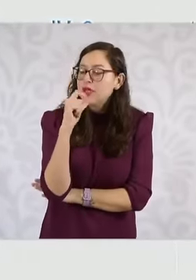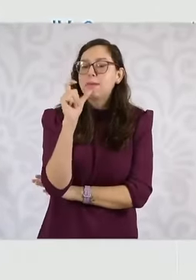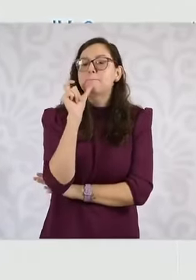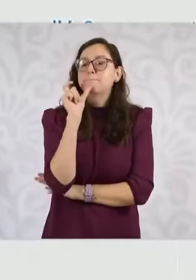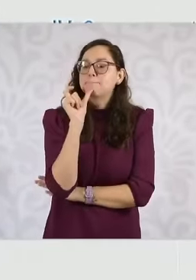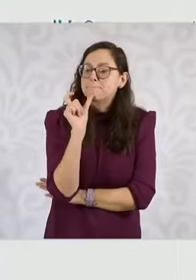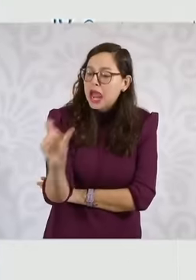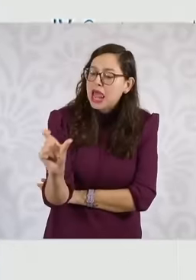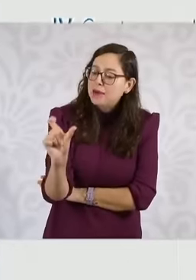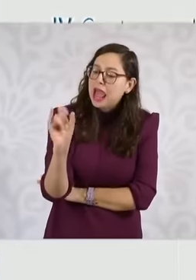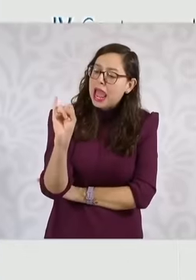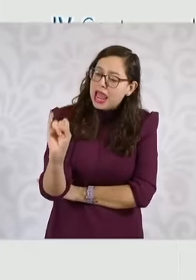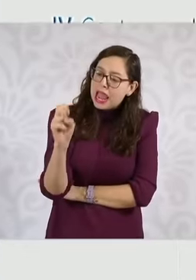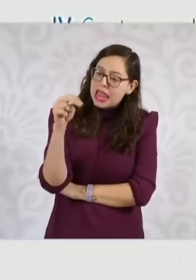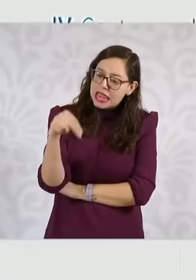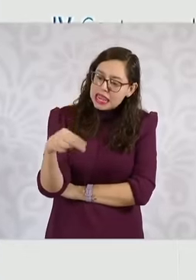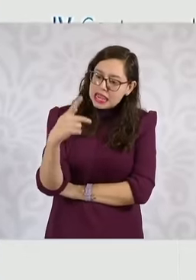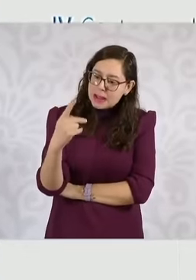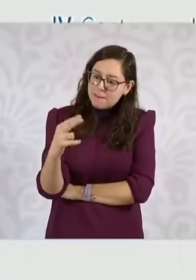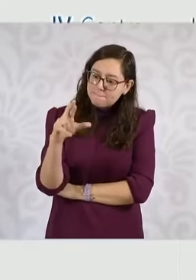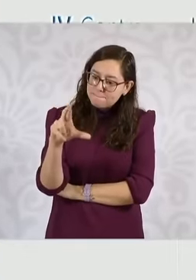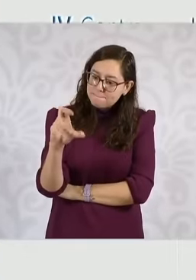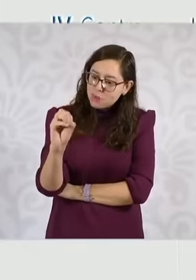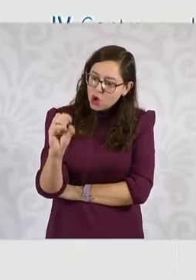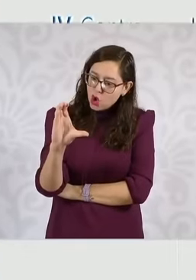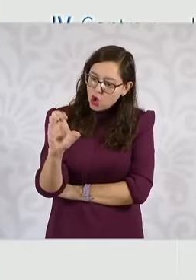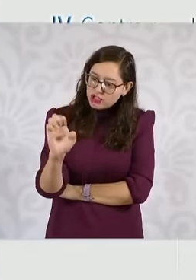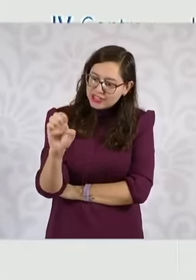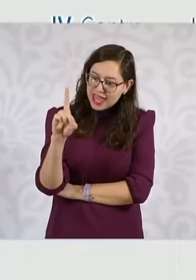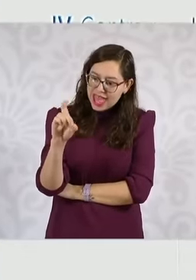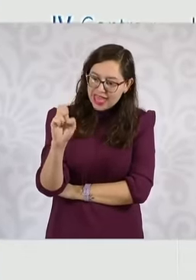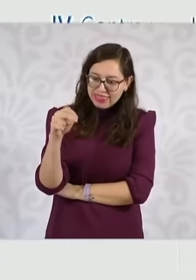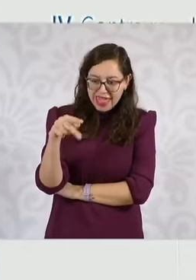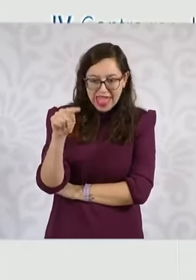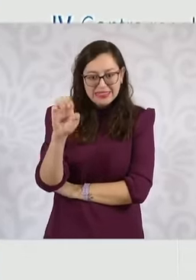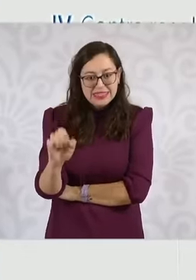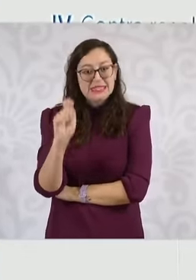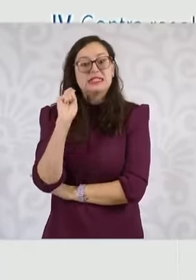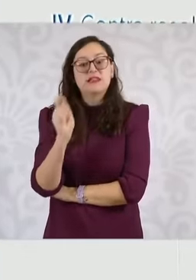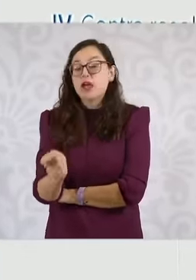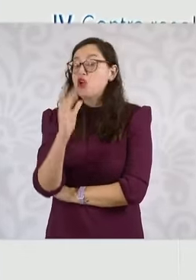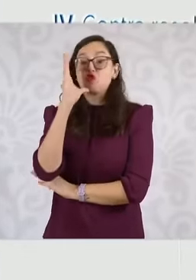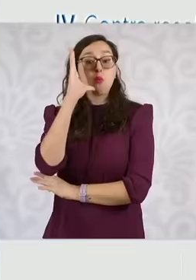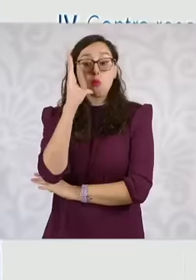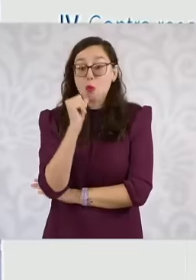with all its letters ions or reforms to the political constitution of the United Mexican States